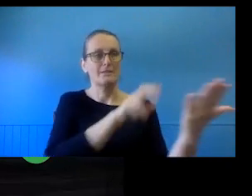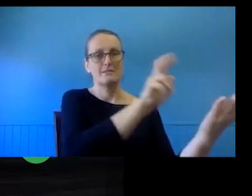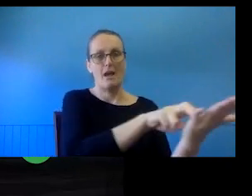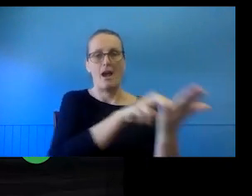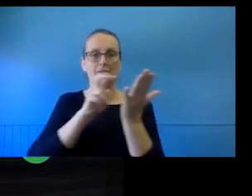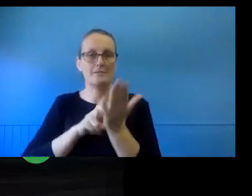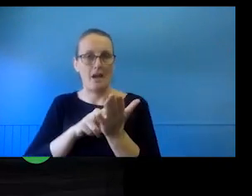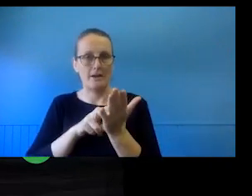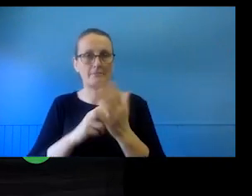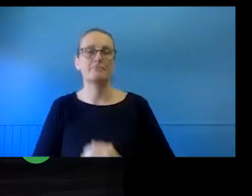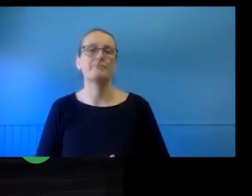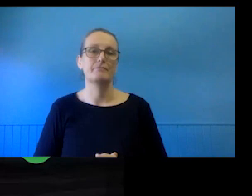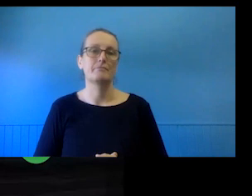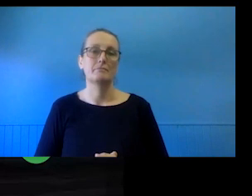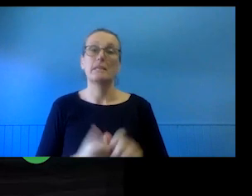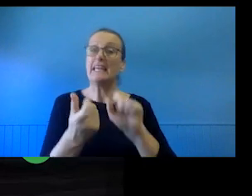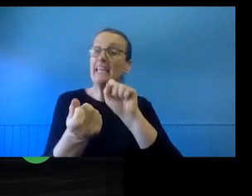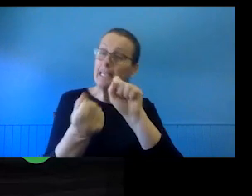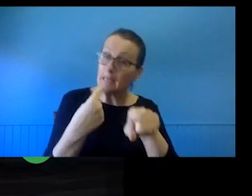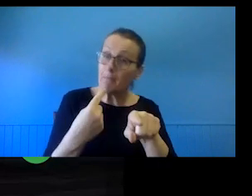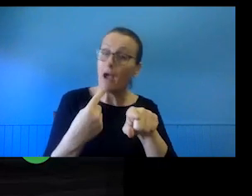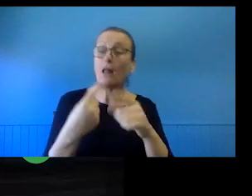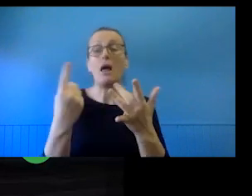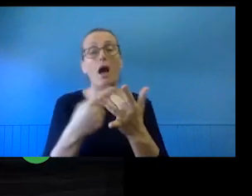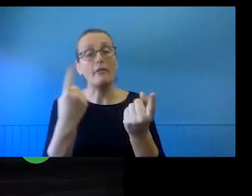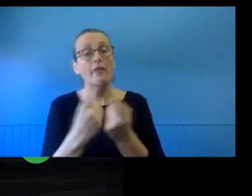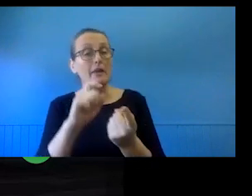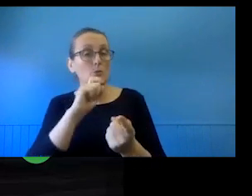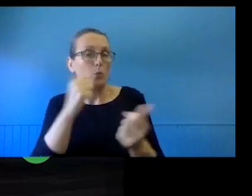other electronic communications will generally satisfy this requirement.